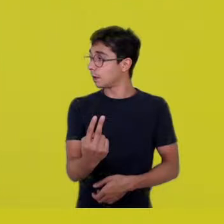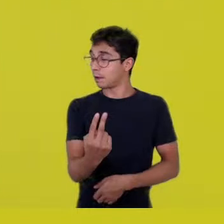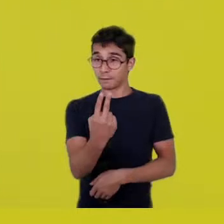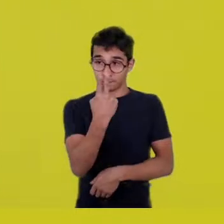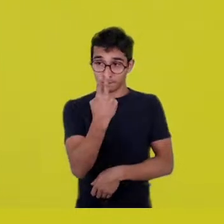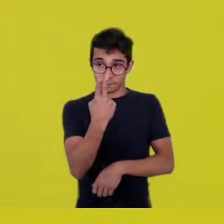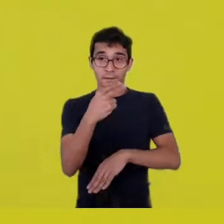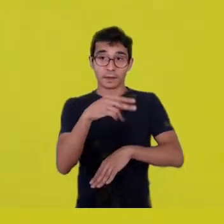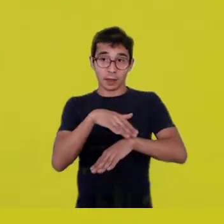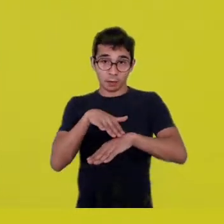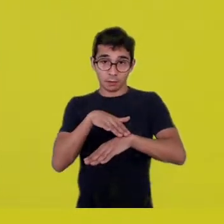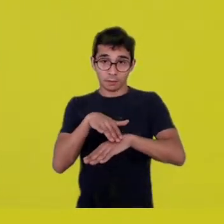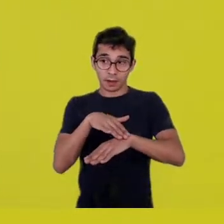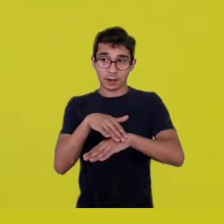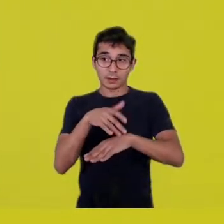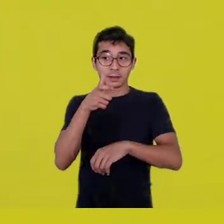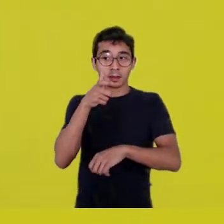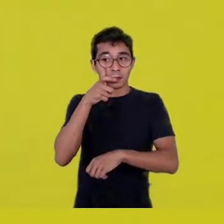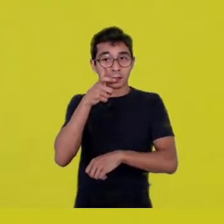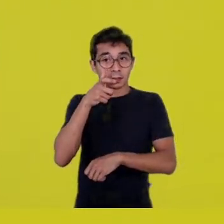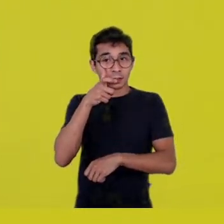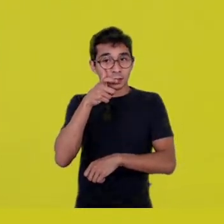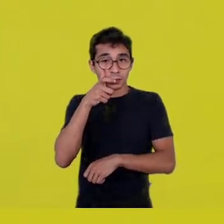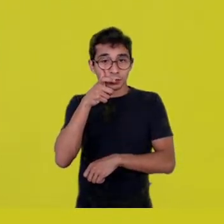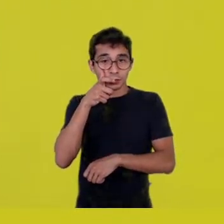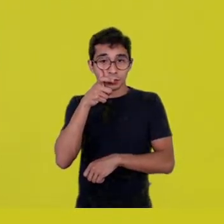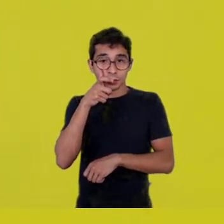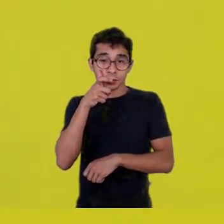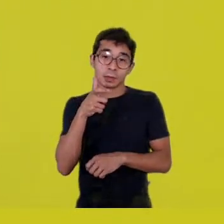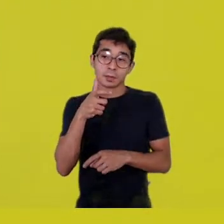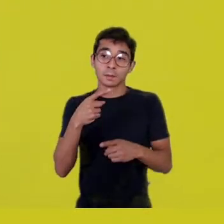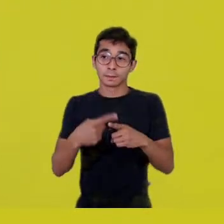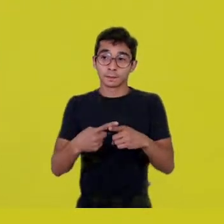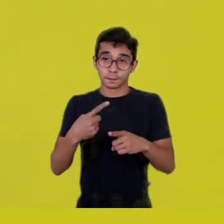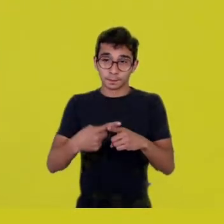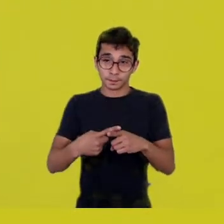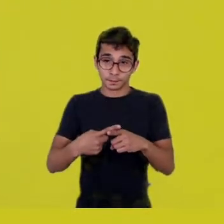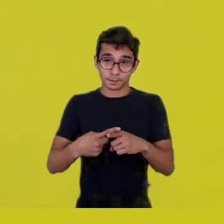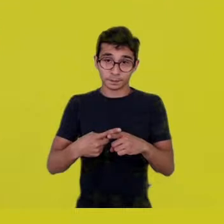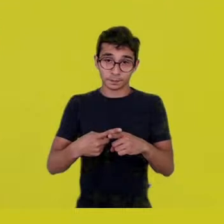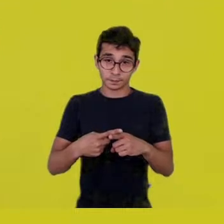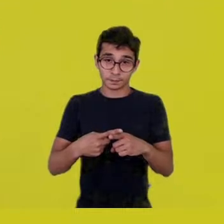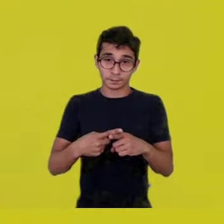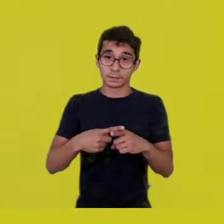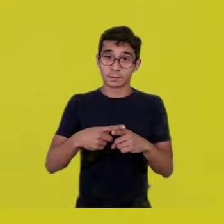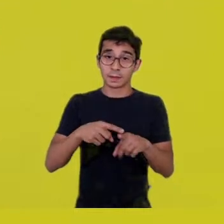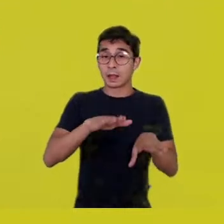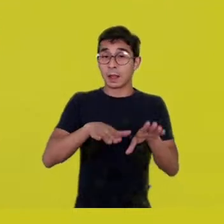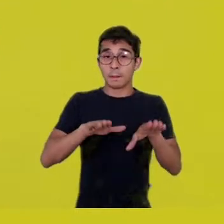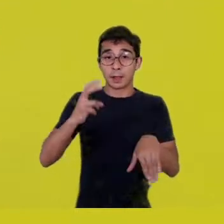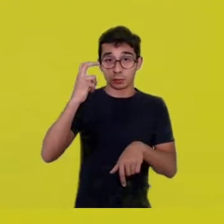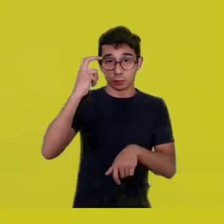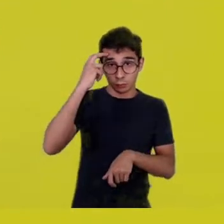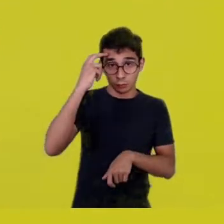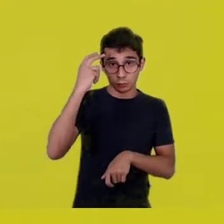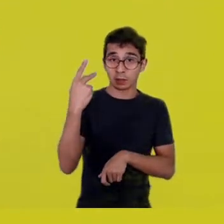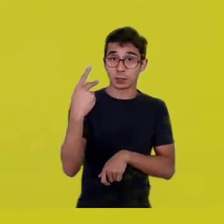perhaps because of your culture and family referentials,